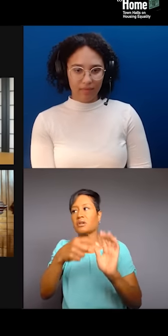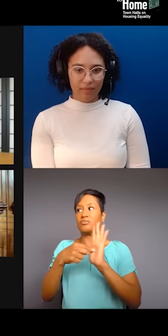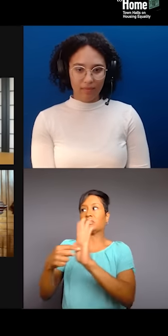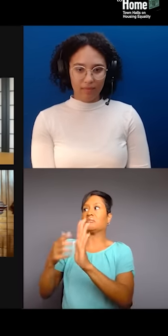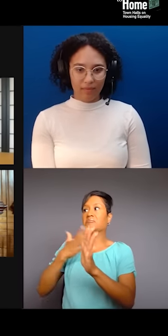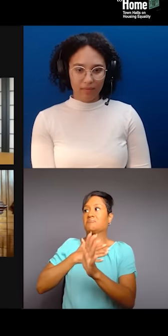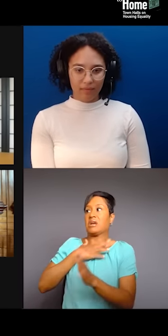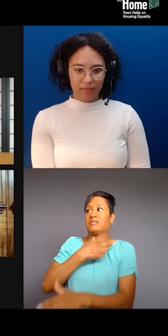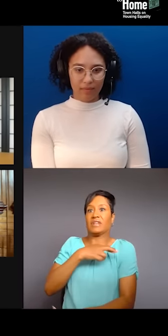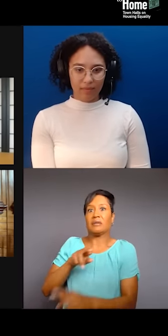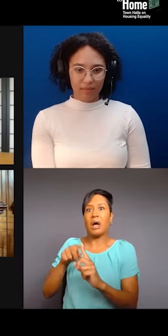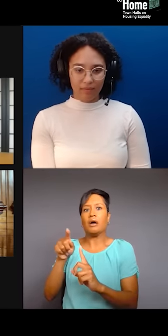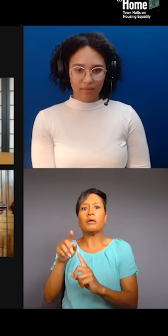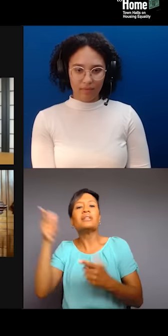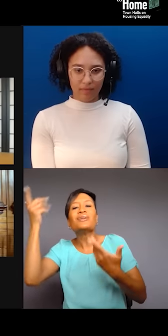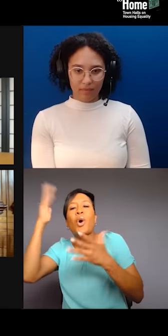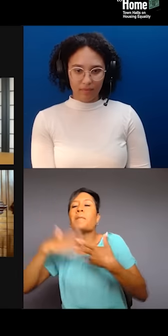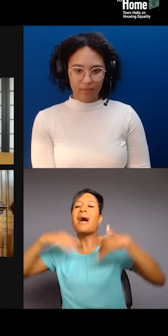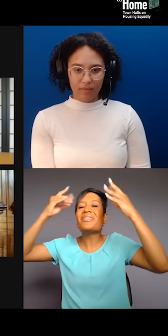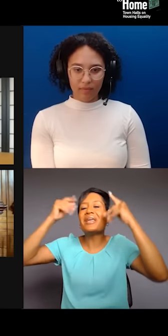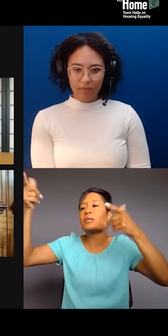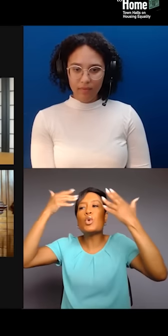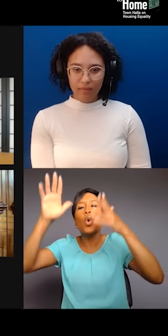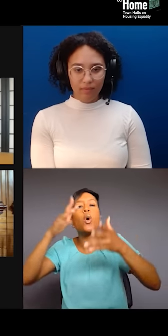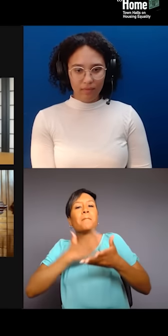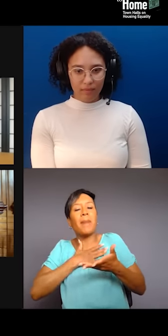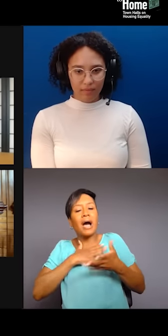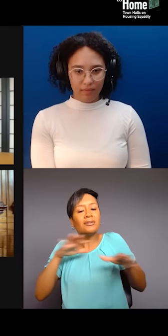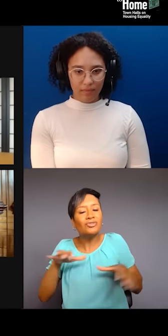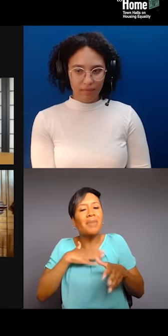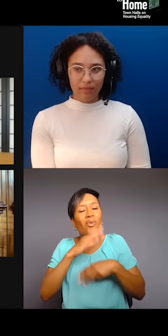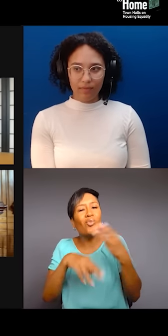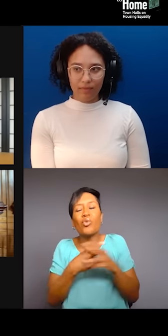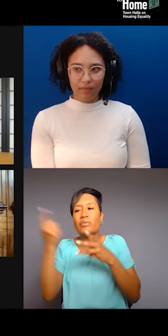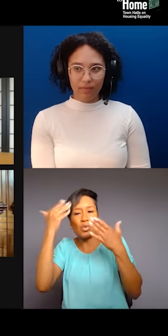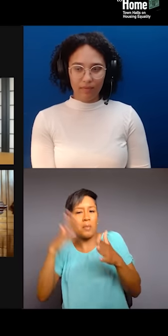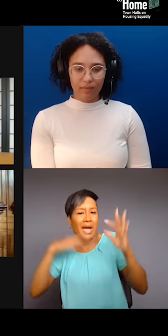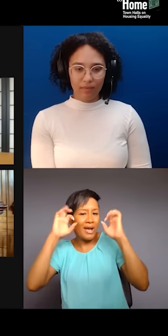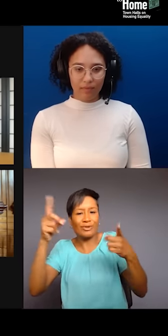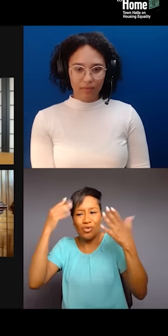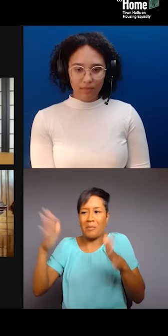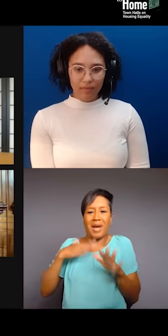but they don't know what is she thinking, what's going on in her world, what's going on with her education, her family, the things that she feels.